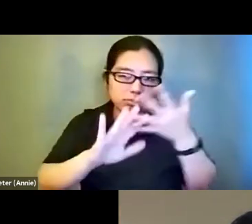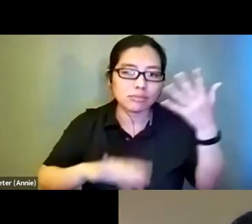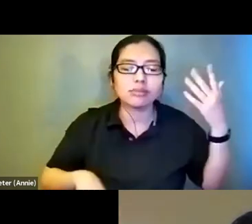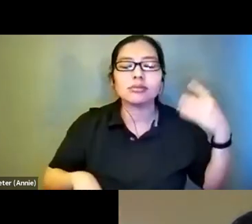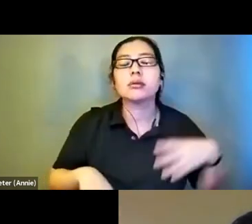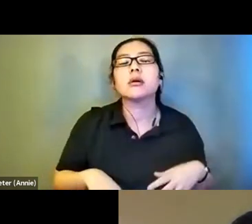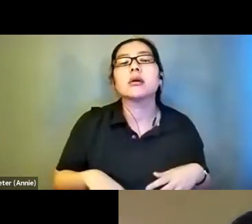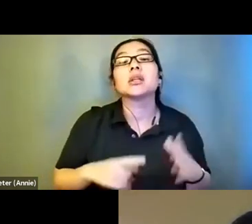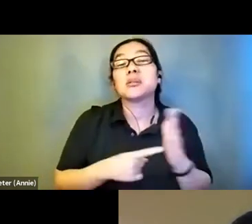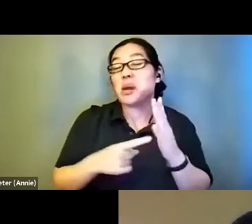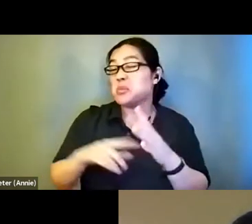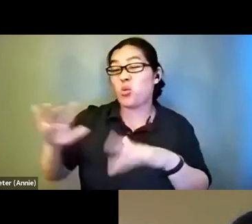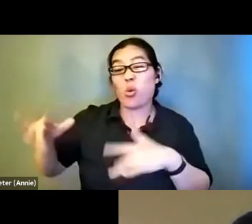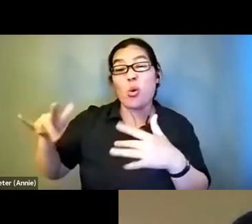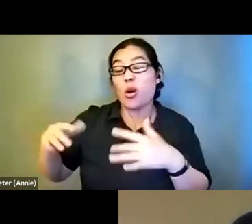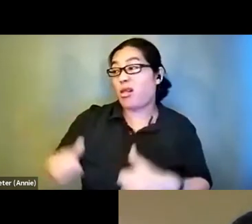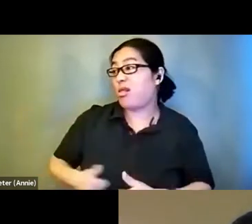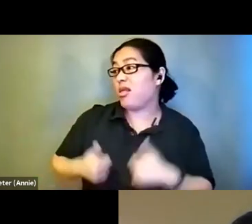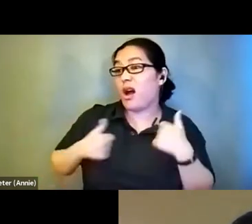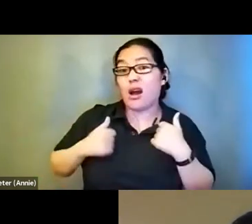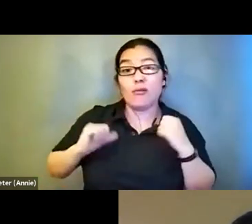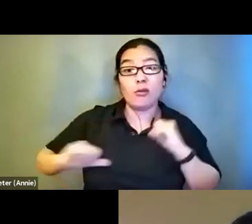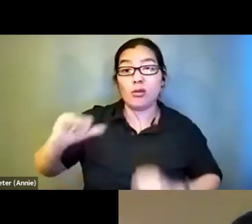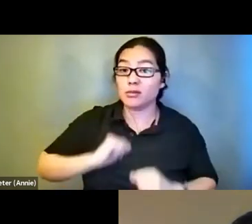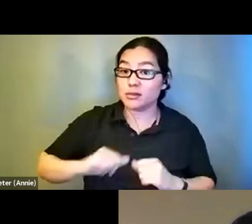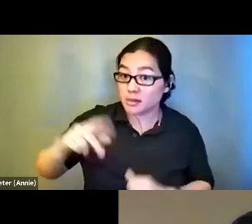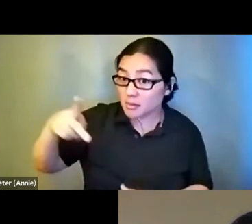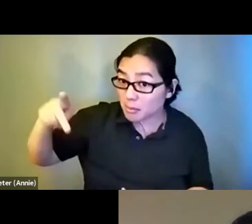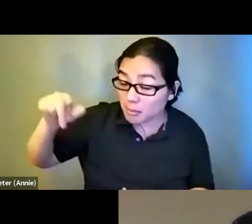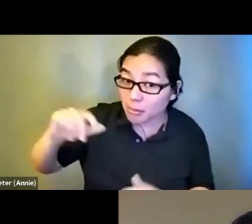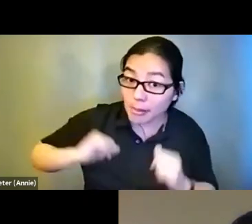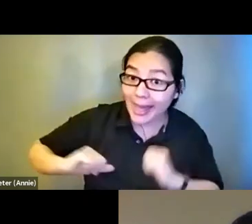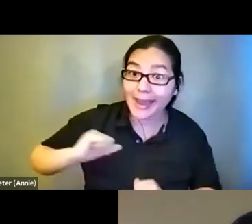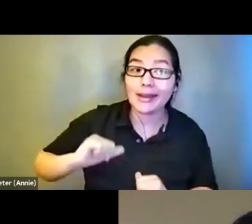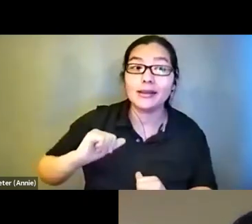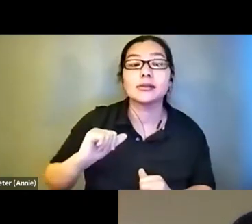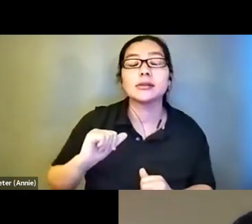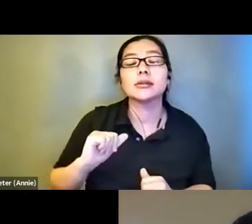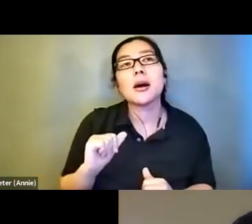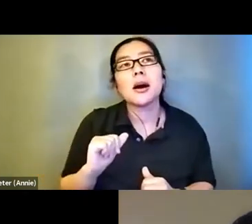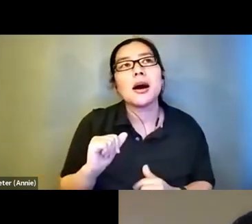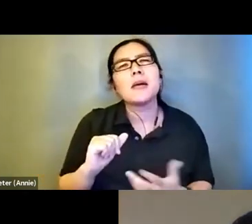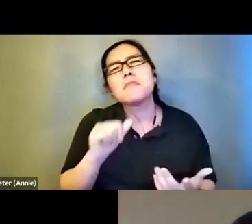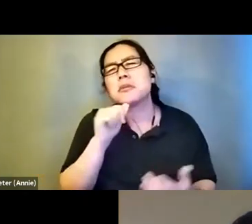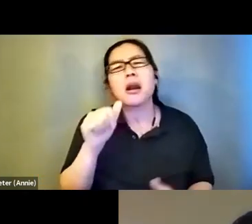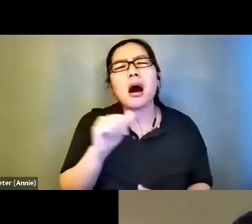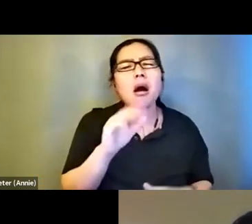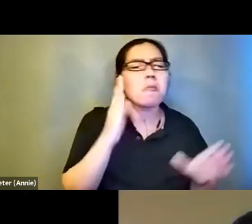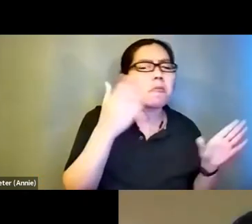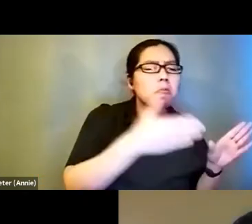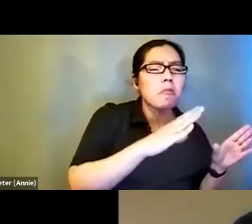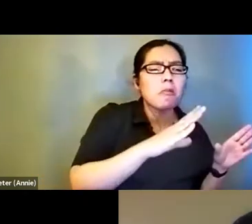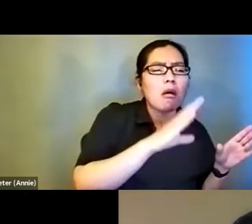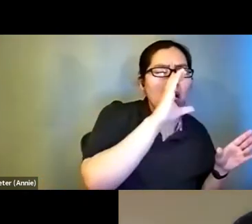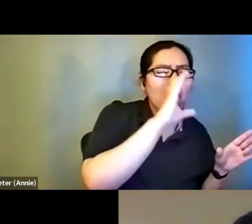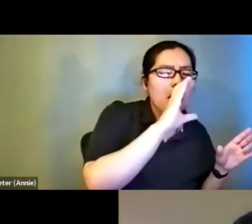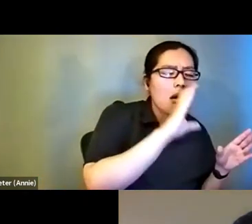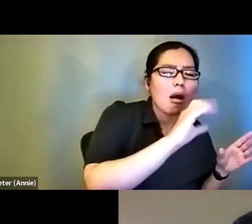performances of plays. And while it wasn't comic book focused it was still an audio medium that really